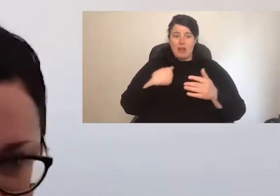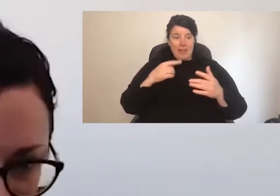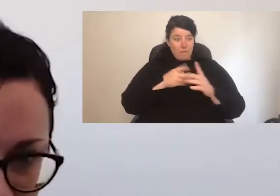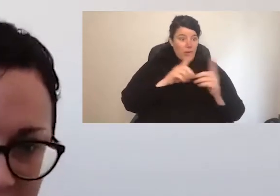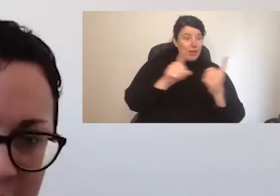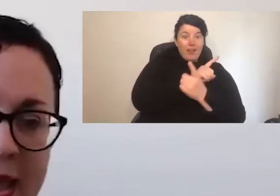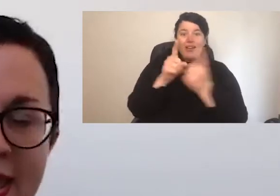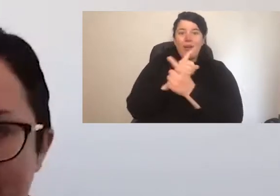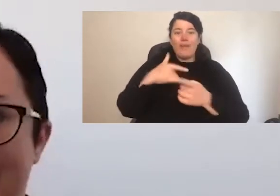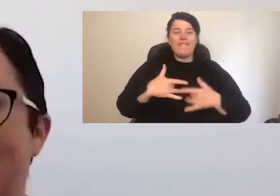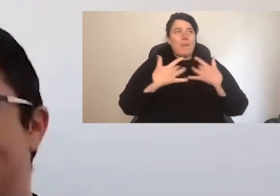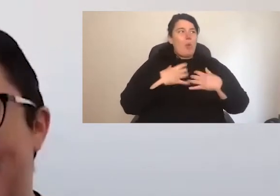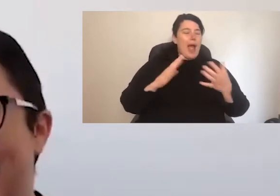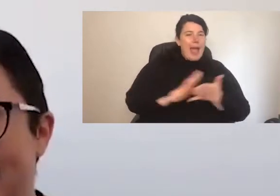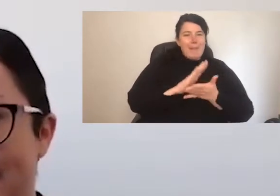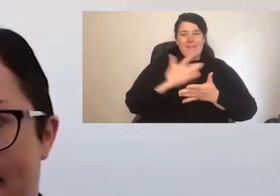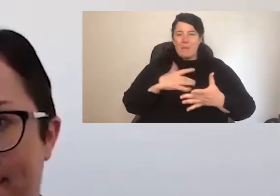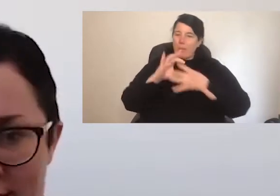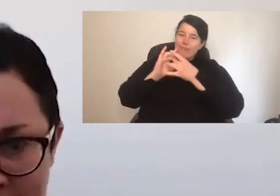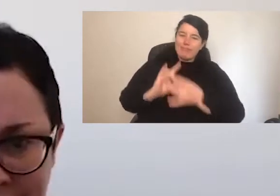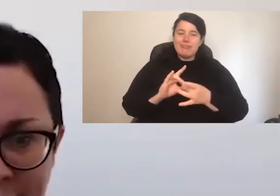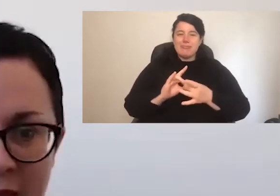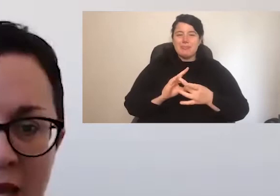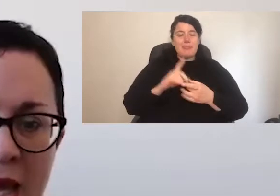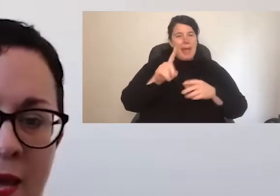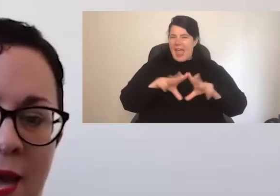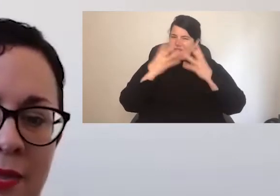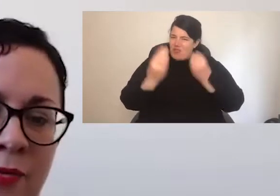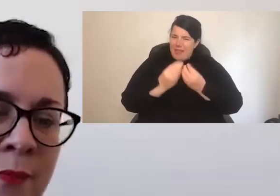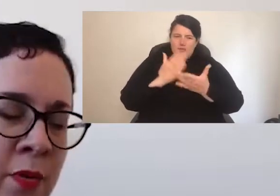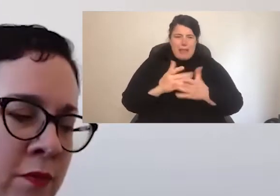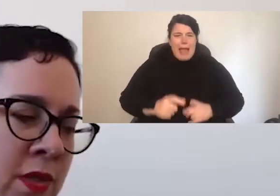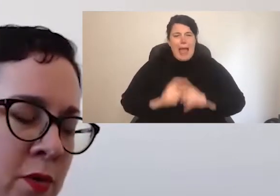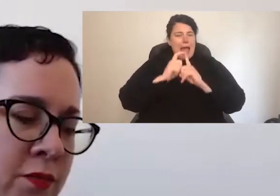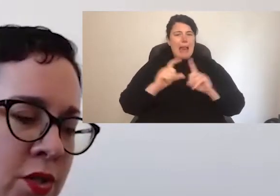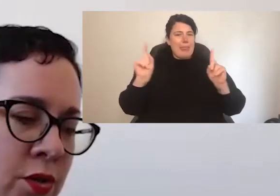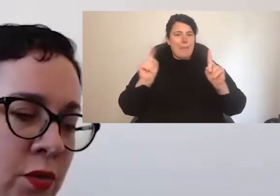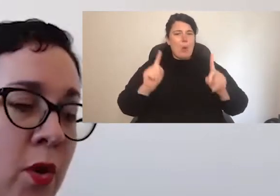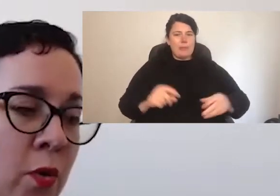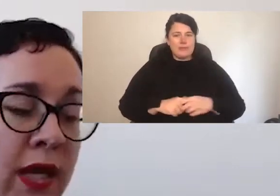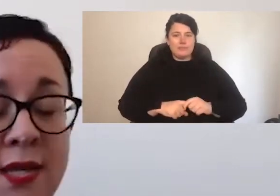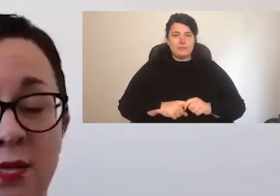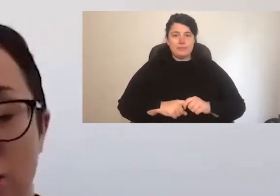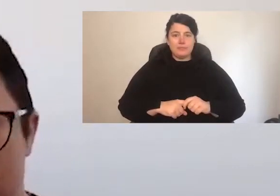an Everything is harder right now. The move to remote working has also